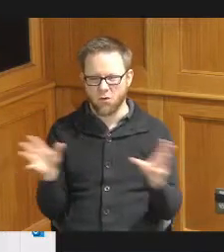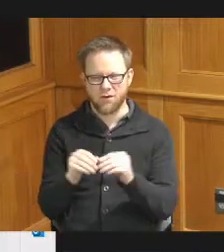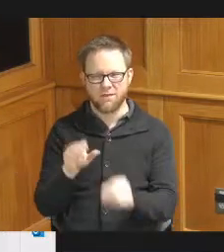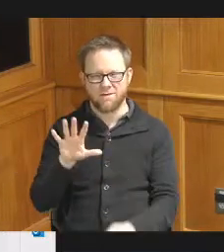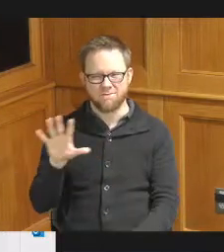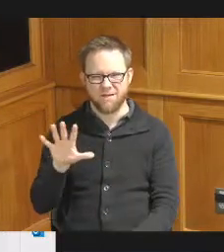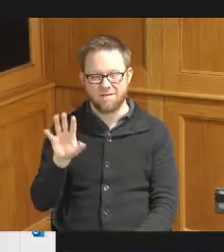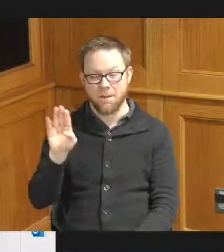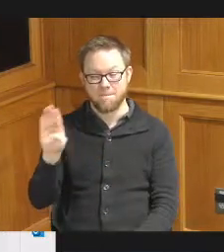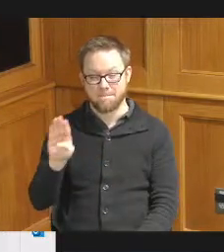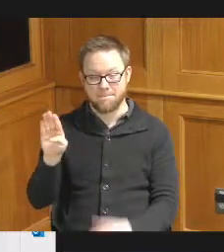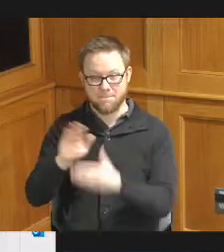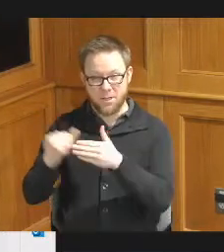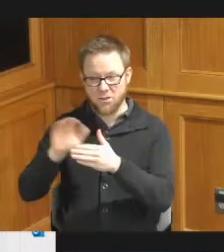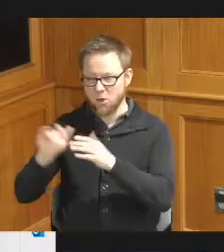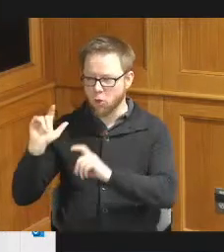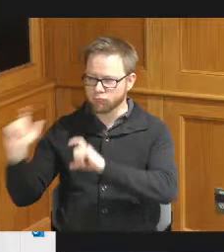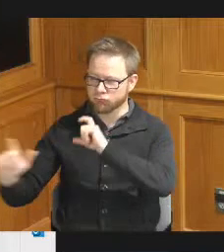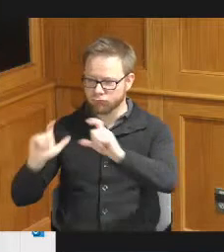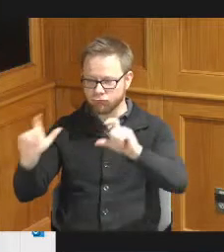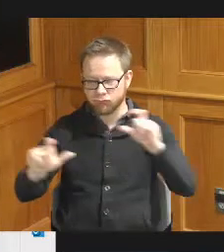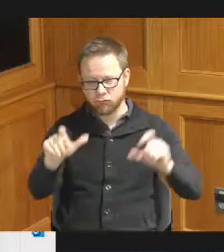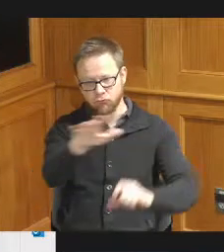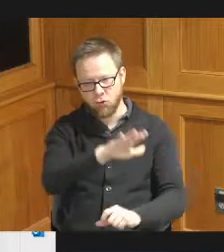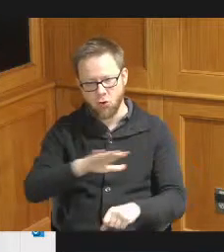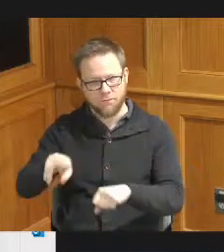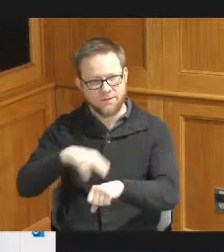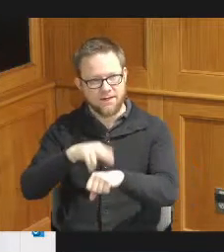to be allocated by HUD through the home investment Partnerships program